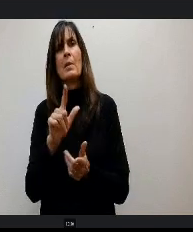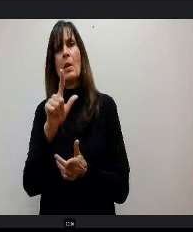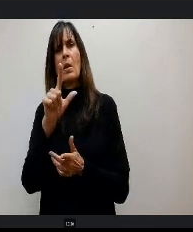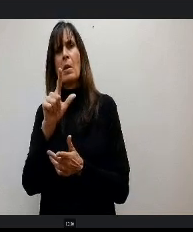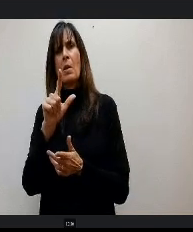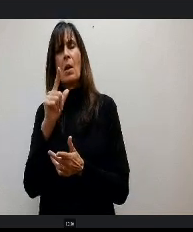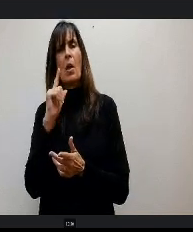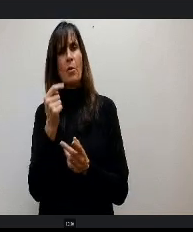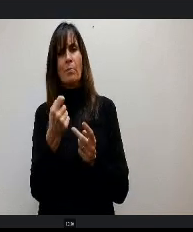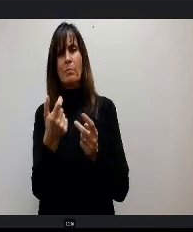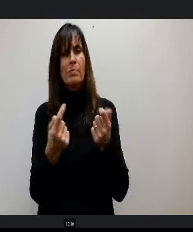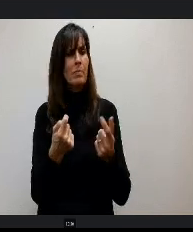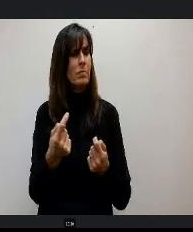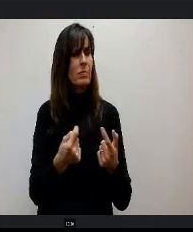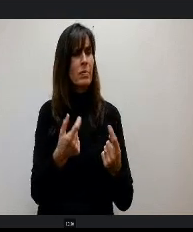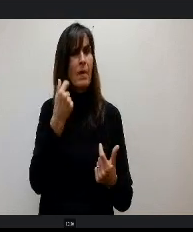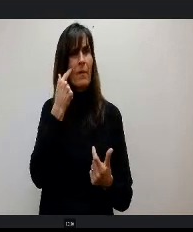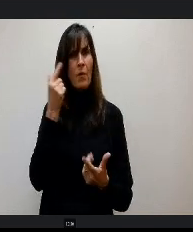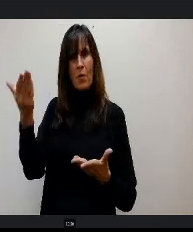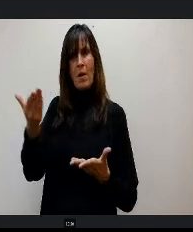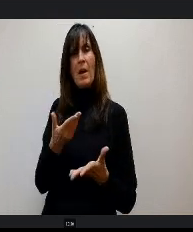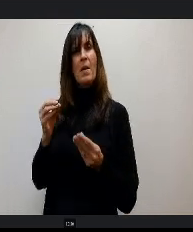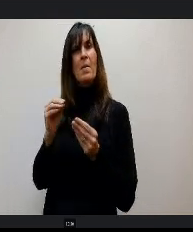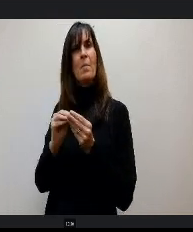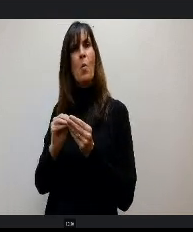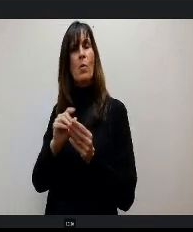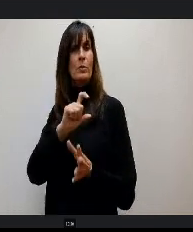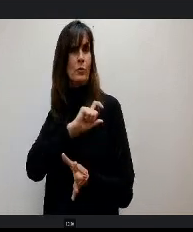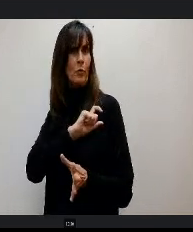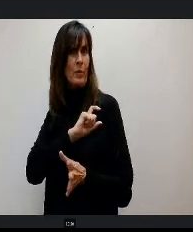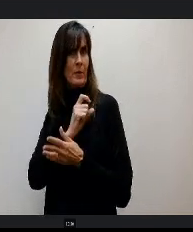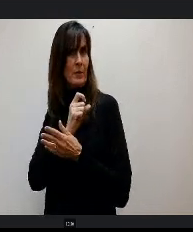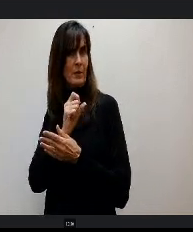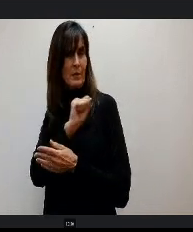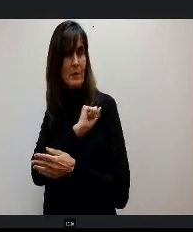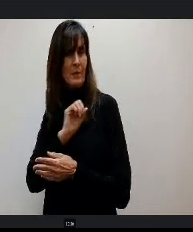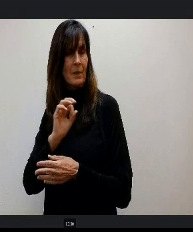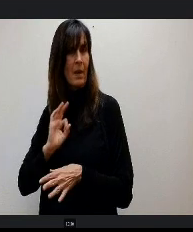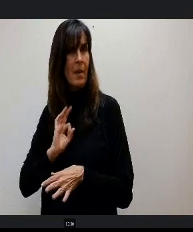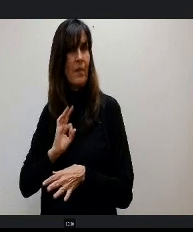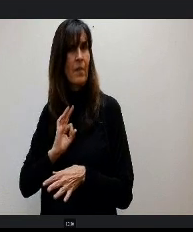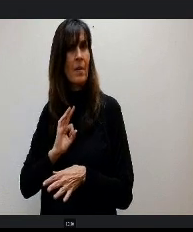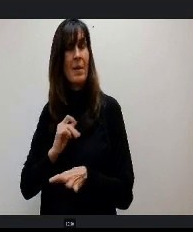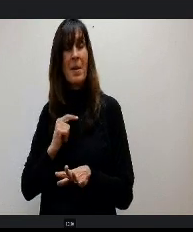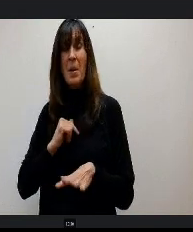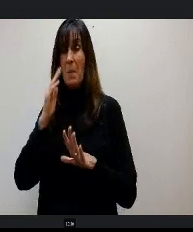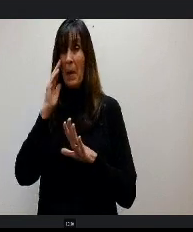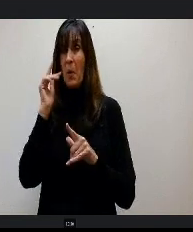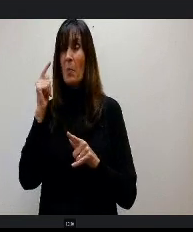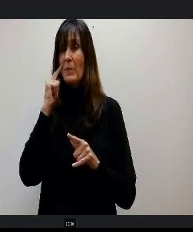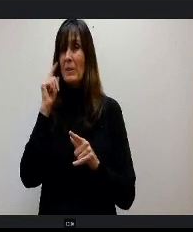o make room to be able to hire more security staff, but you can get, I hope, an overall